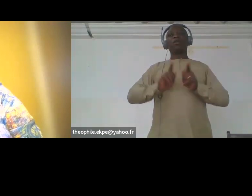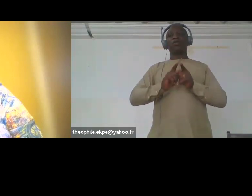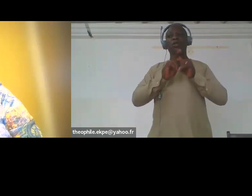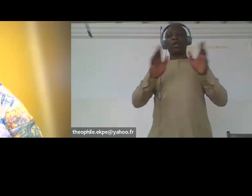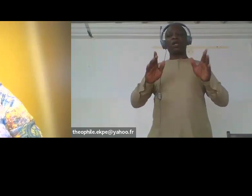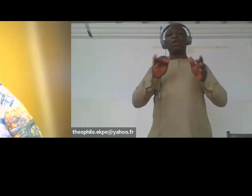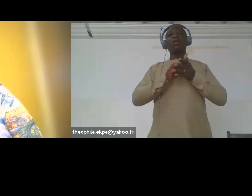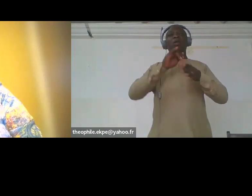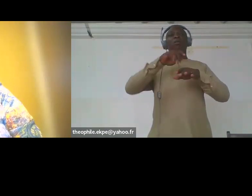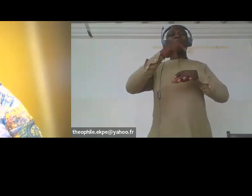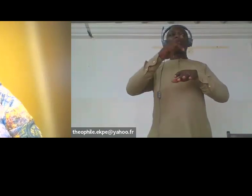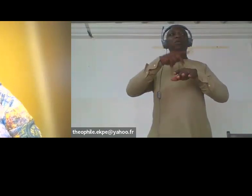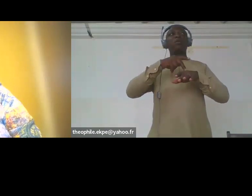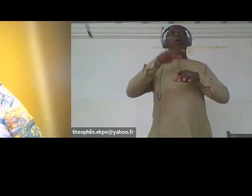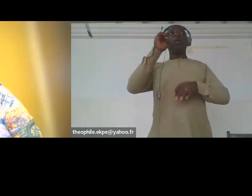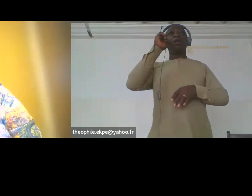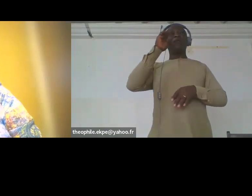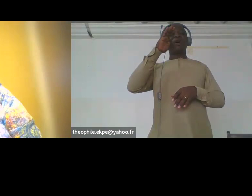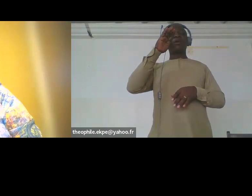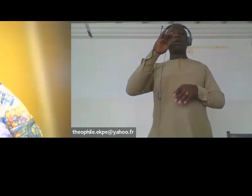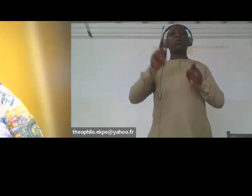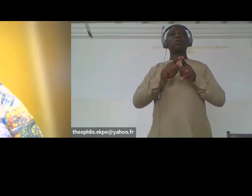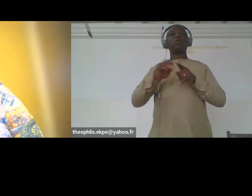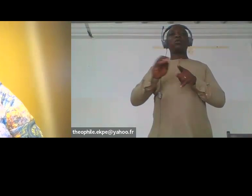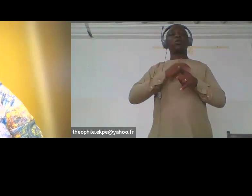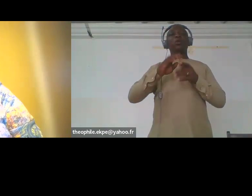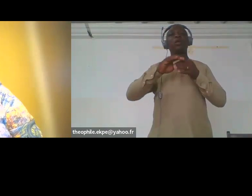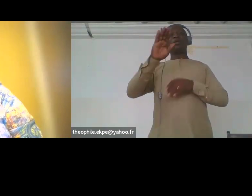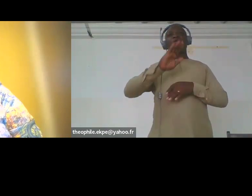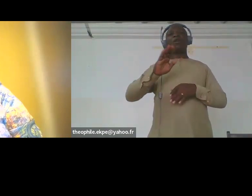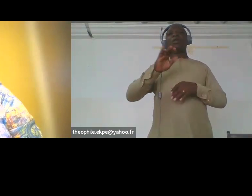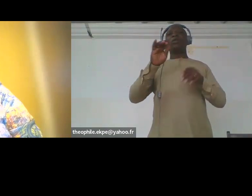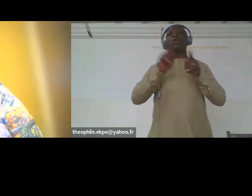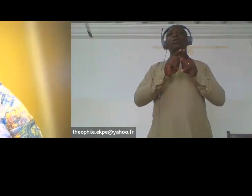remains primarily the responsibility of women which influences their capacity to